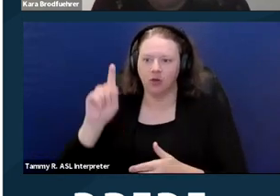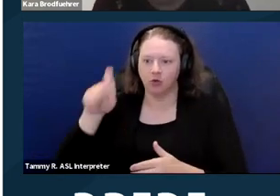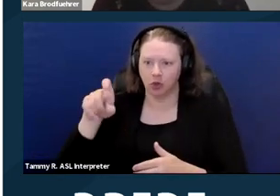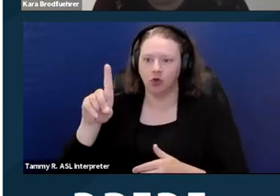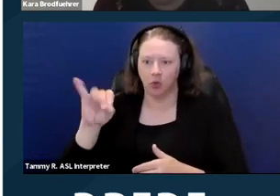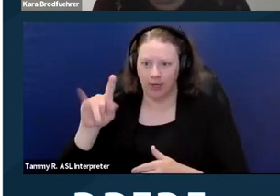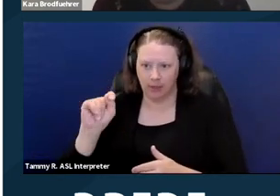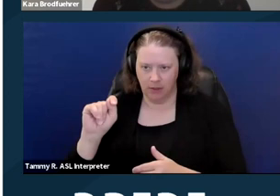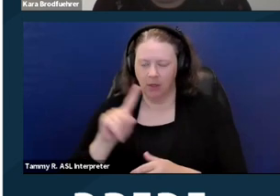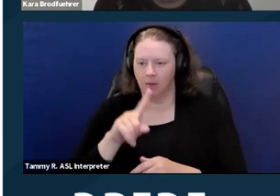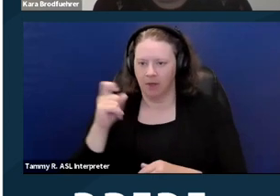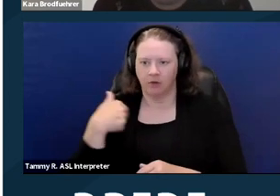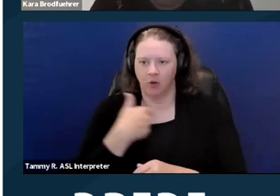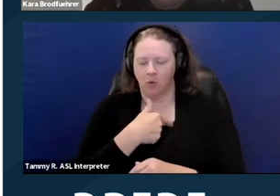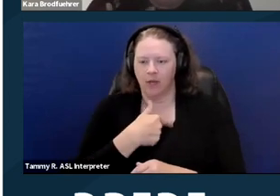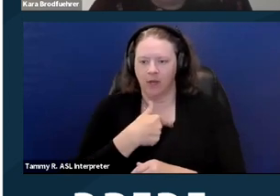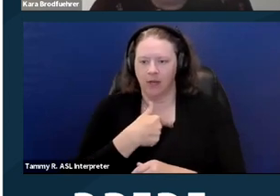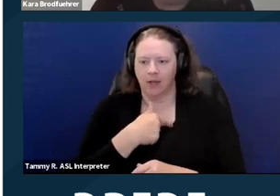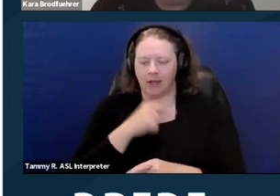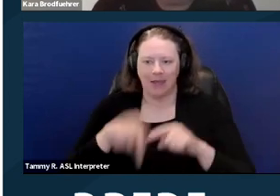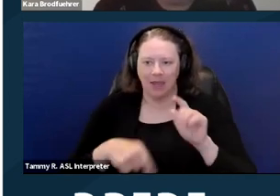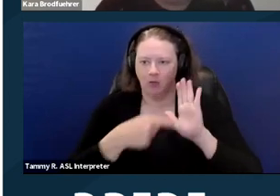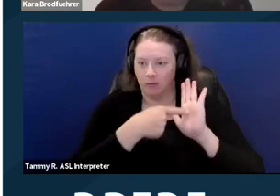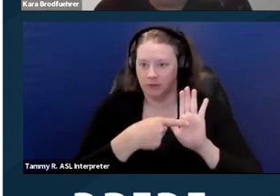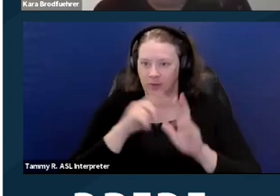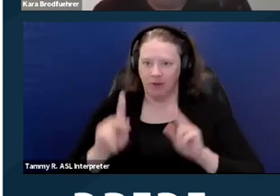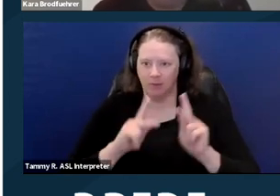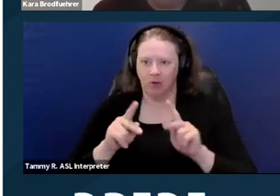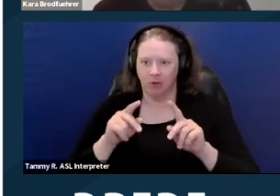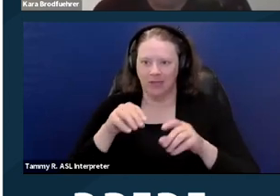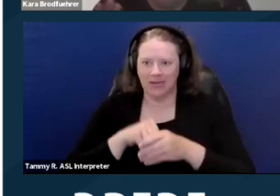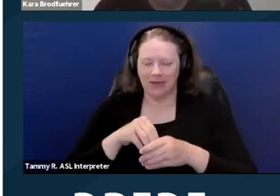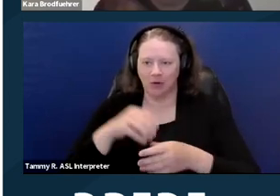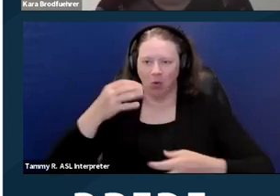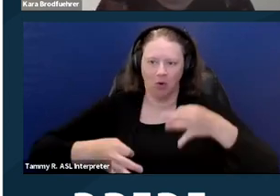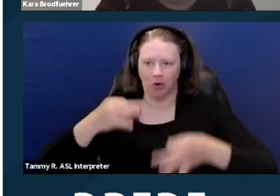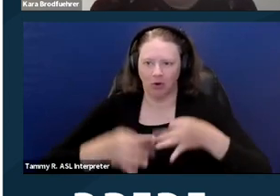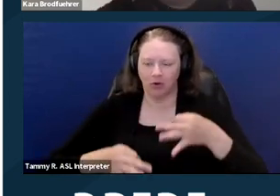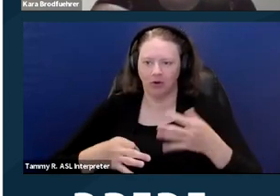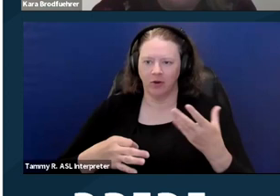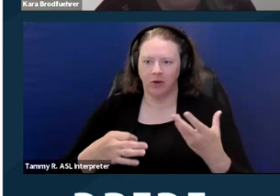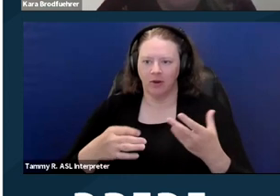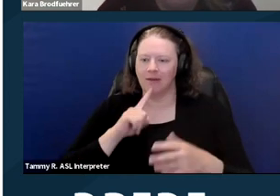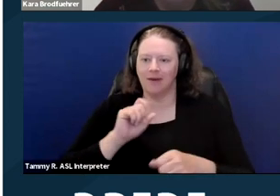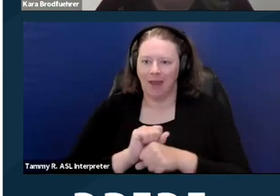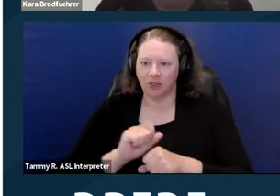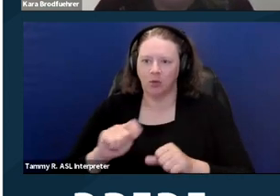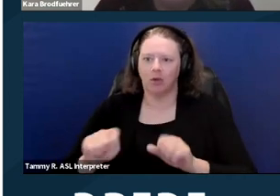because we can't represent people in evictions. We can't represent people in actual eviction proceedings